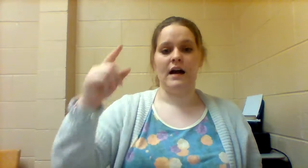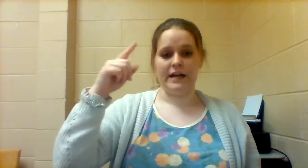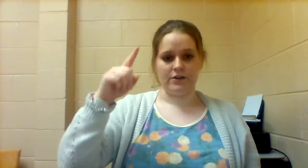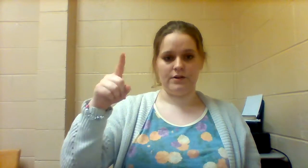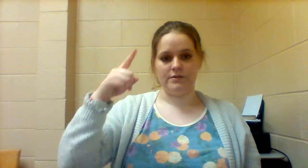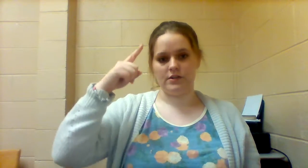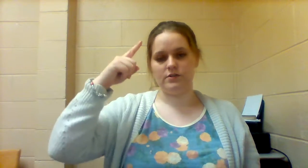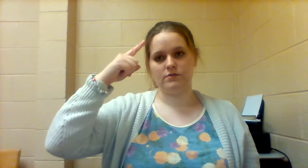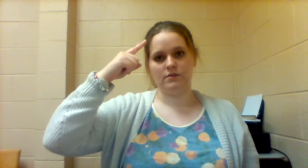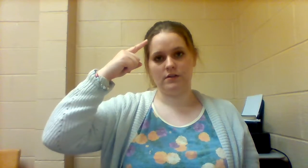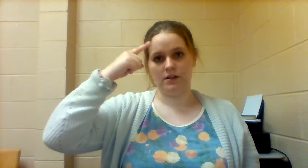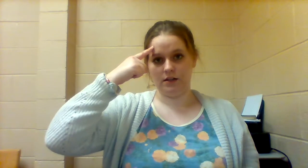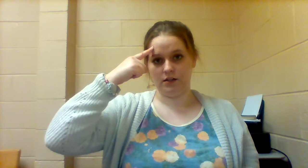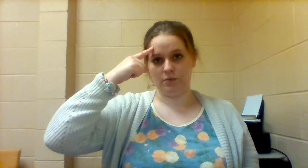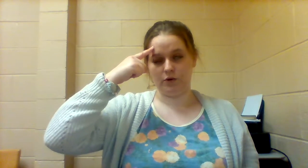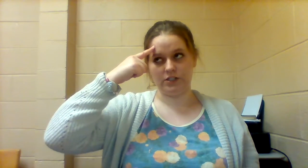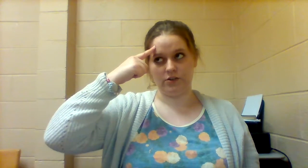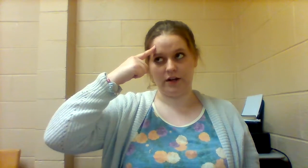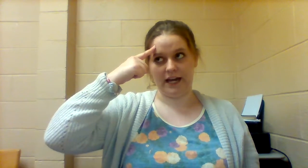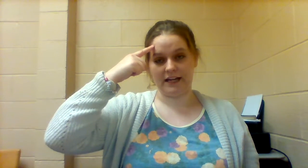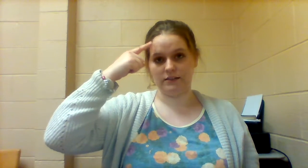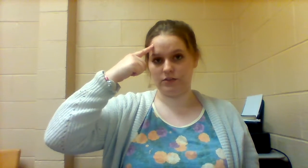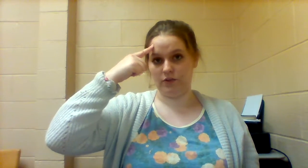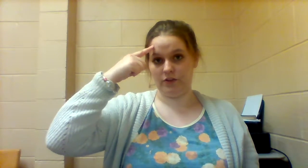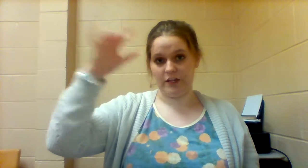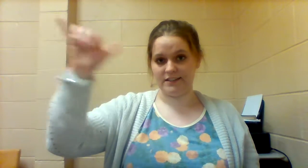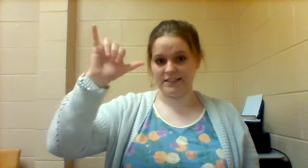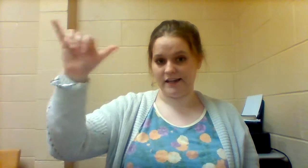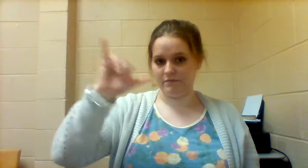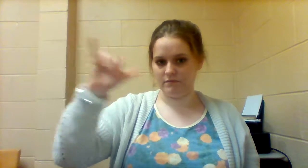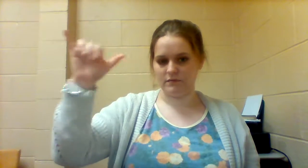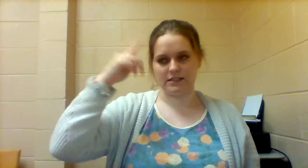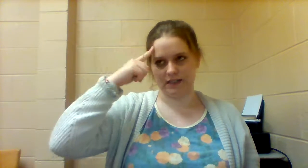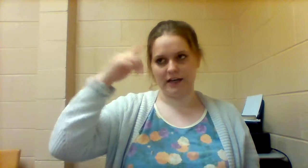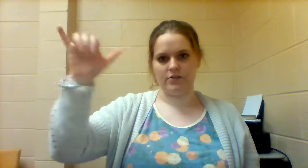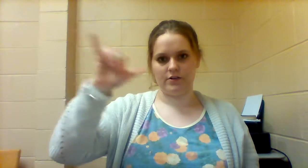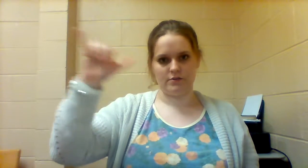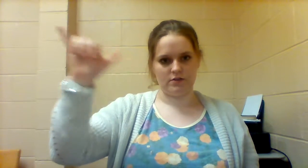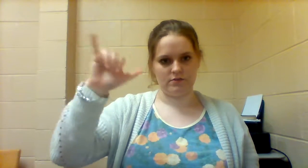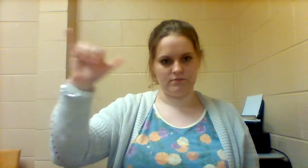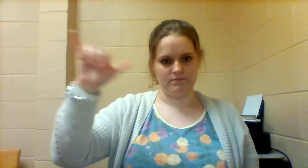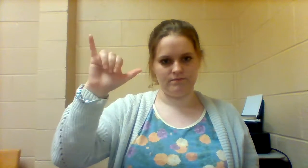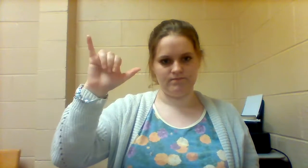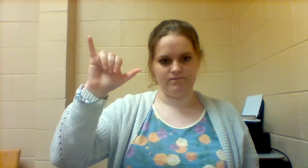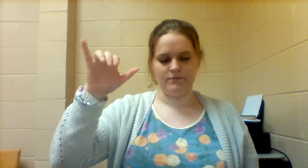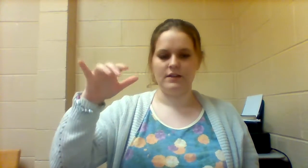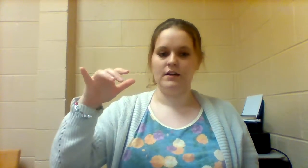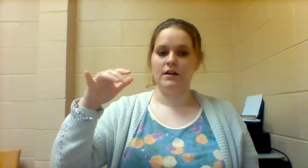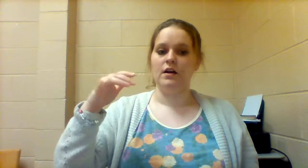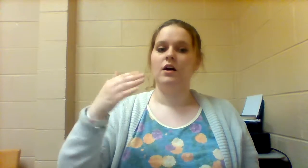I AGREE with you, you point to you head, so "think same" I AGREE WITH YOU